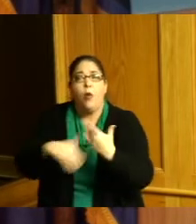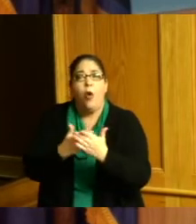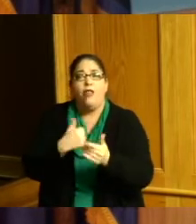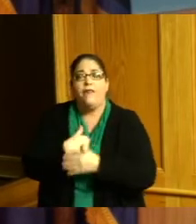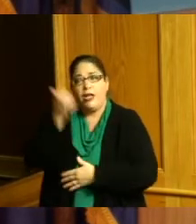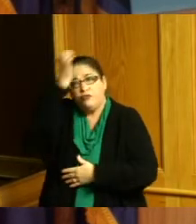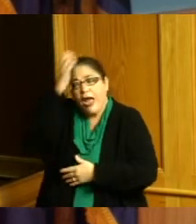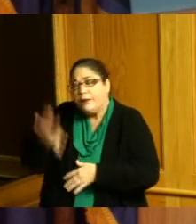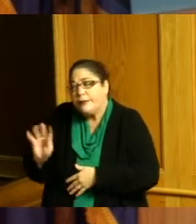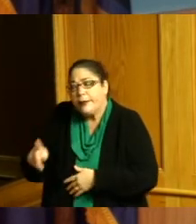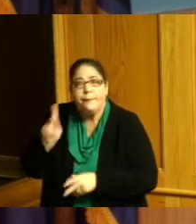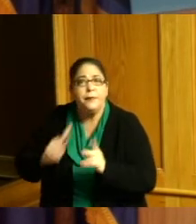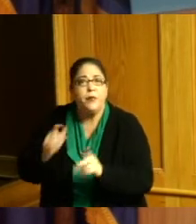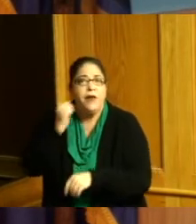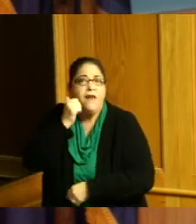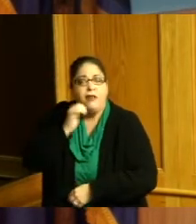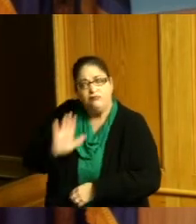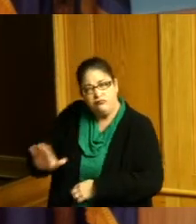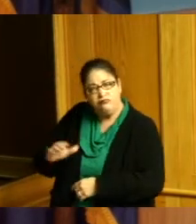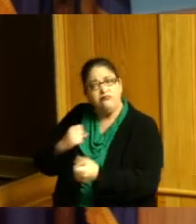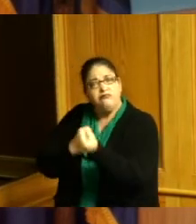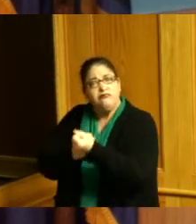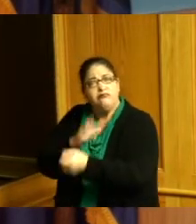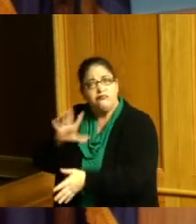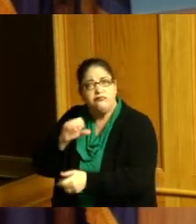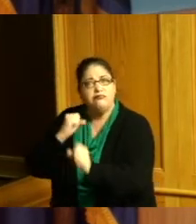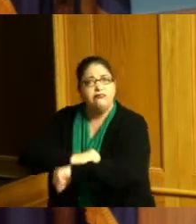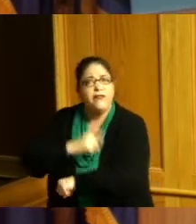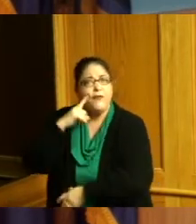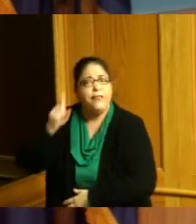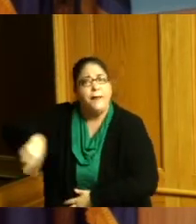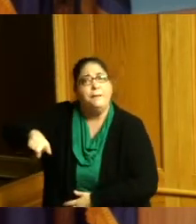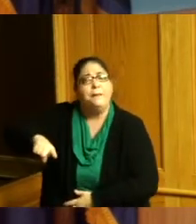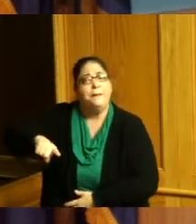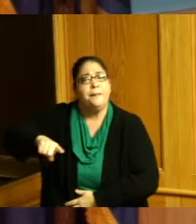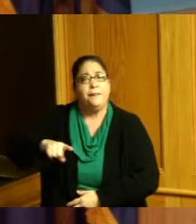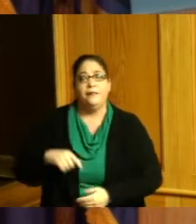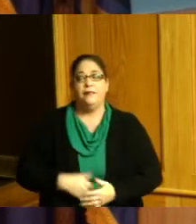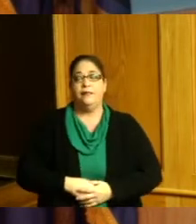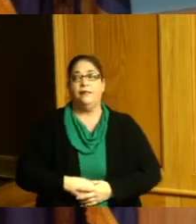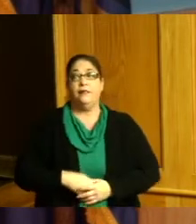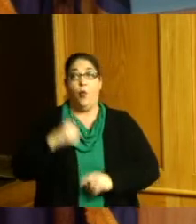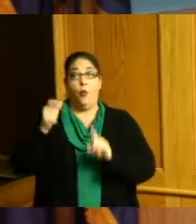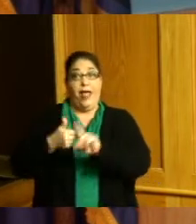so that's where I come from and Dr King was not popular when he was alive but he was right and